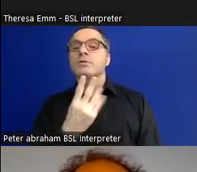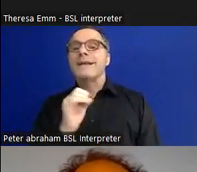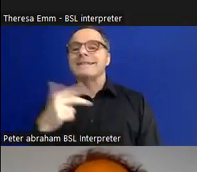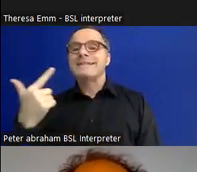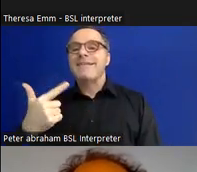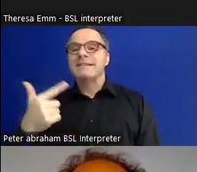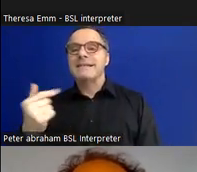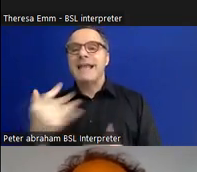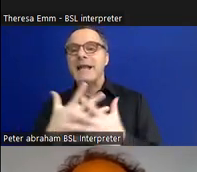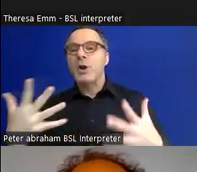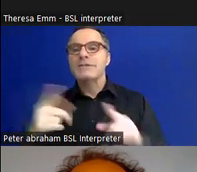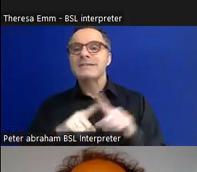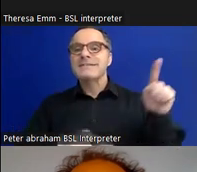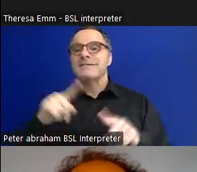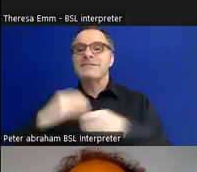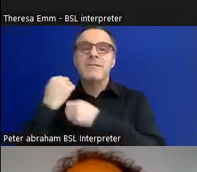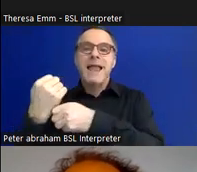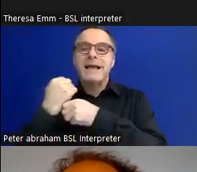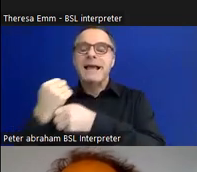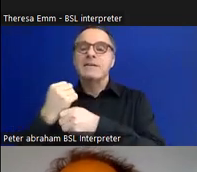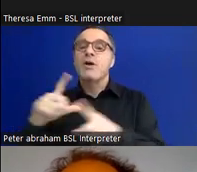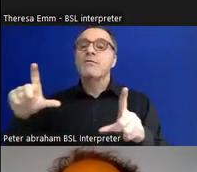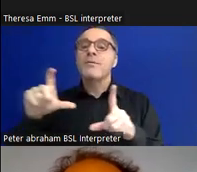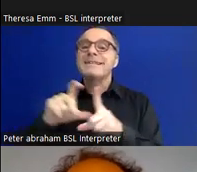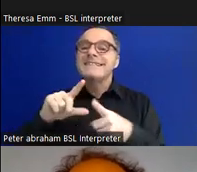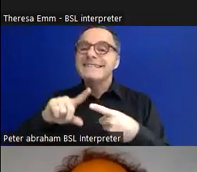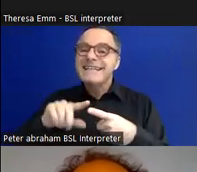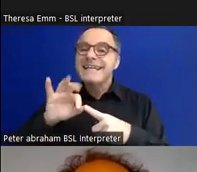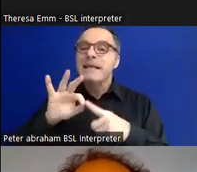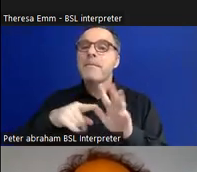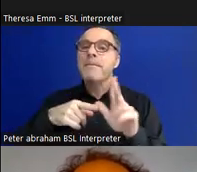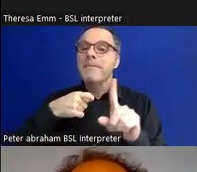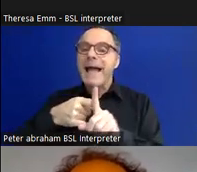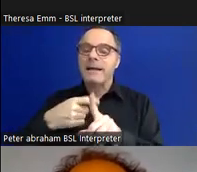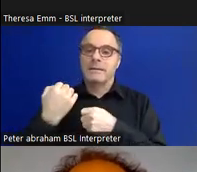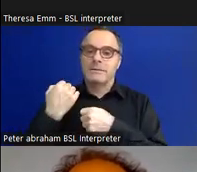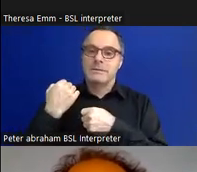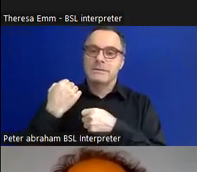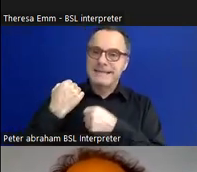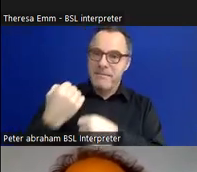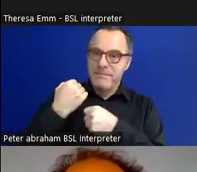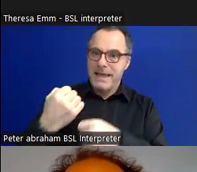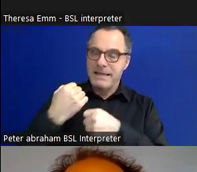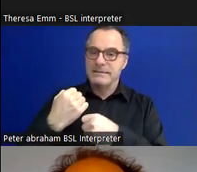have been used on different DPAC campaigns over time. One of them says 'TORY CUTS KILLS DISABLED